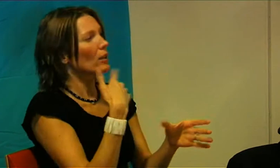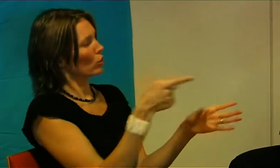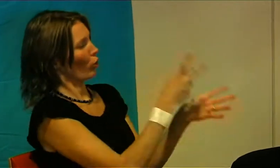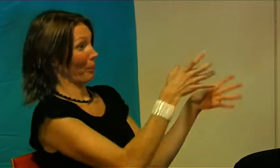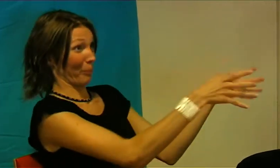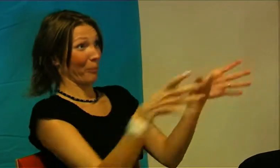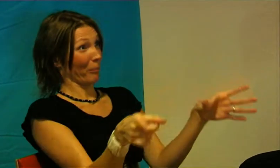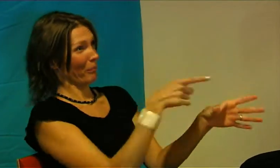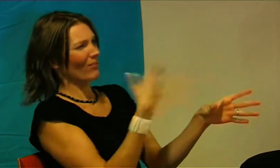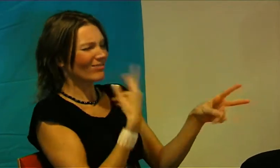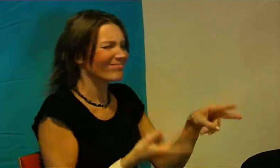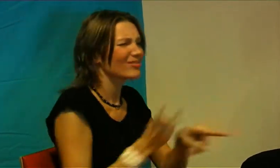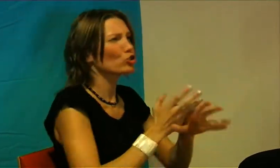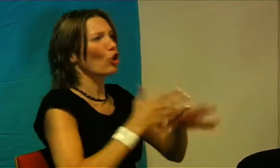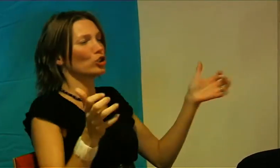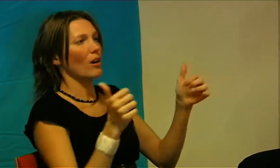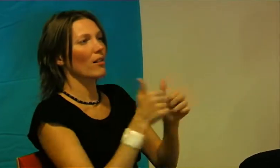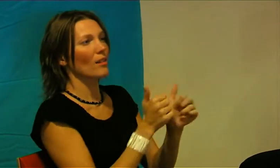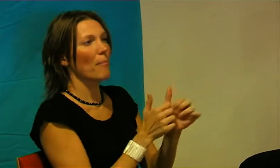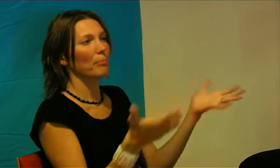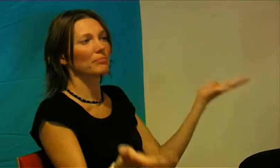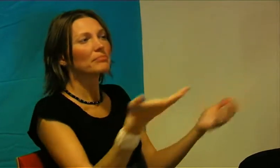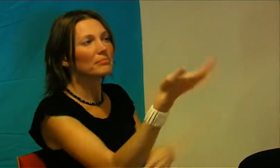which would be the biggest handicapped group, then?